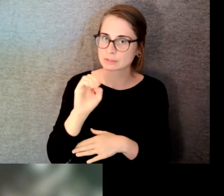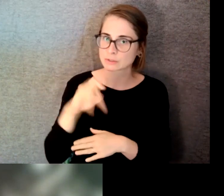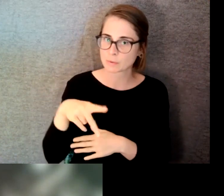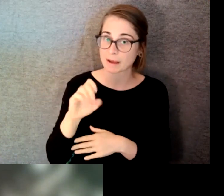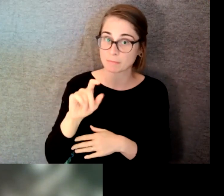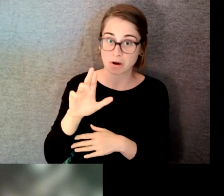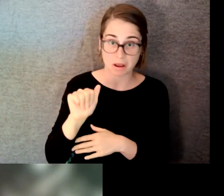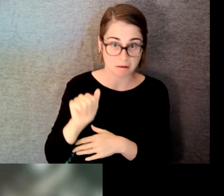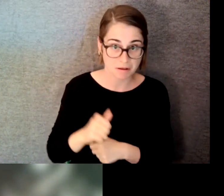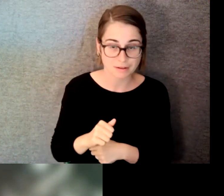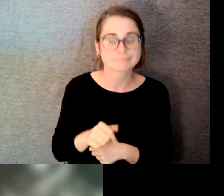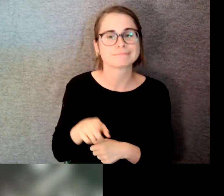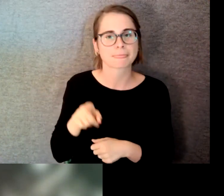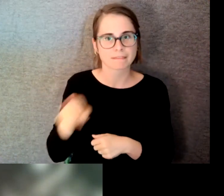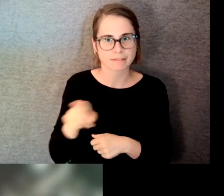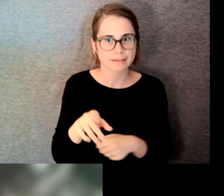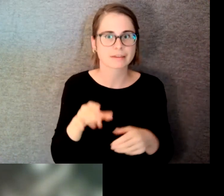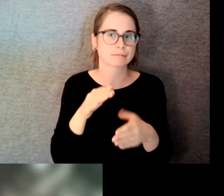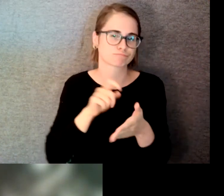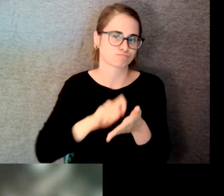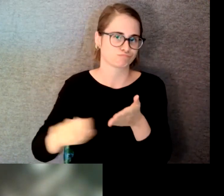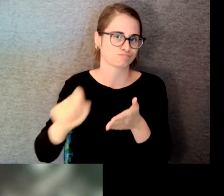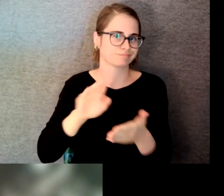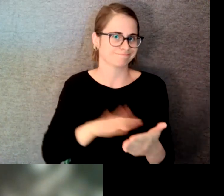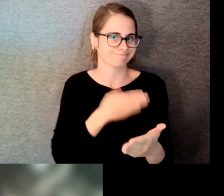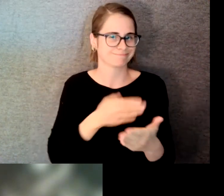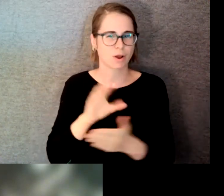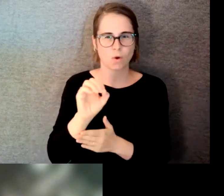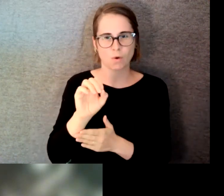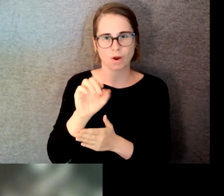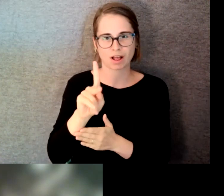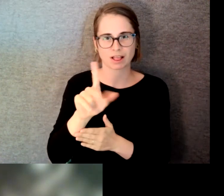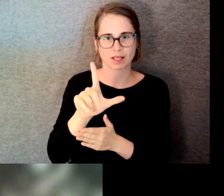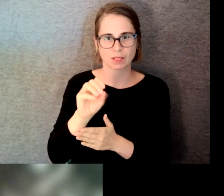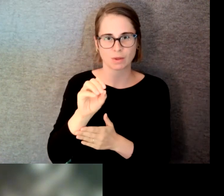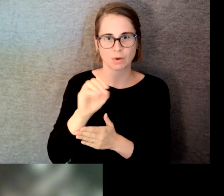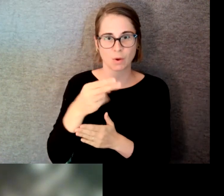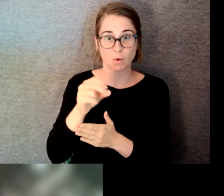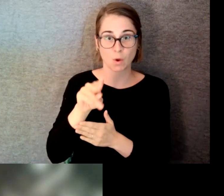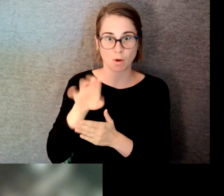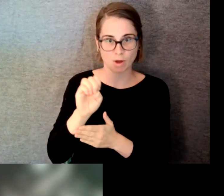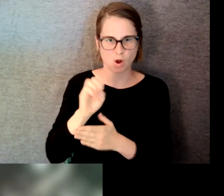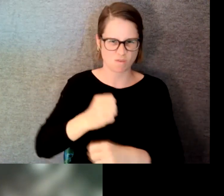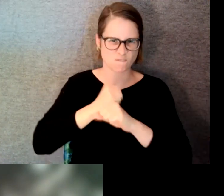cult hit Oklahomo: Enforcer of Justice he was awarded a musical theater fellowship at